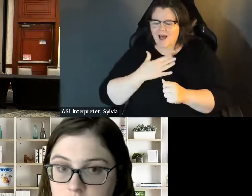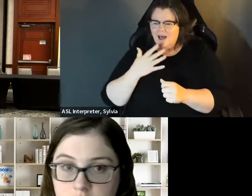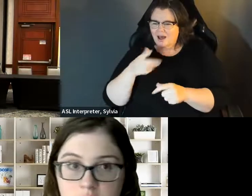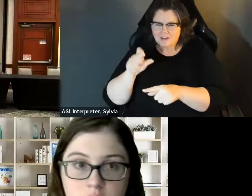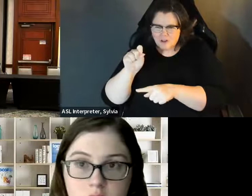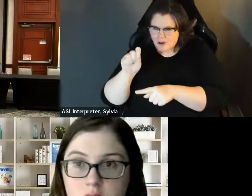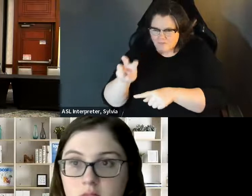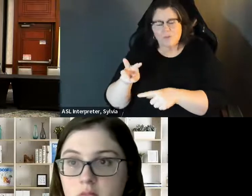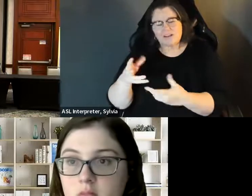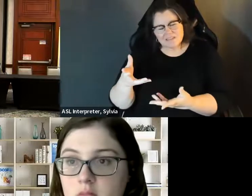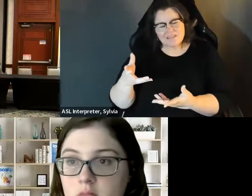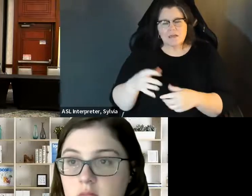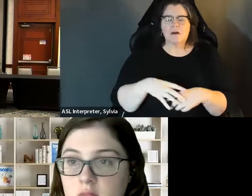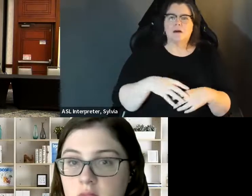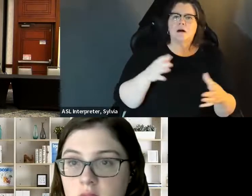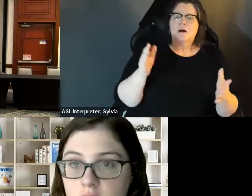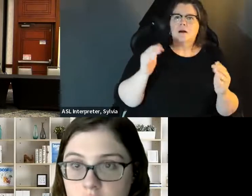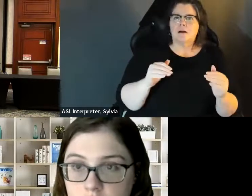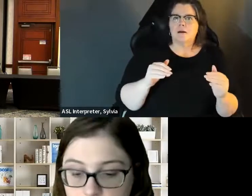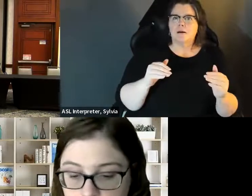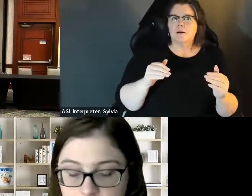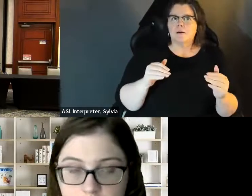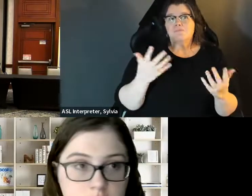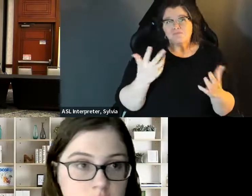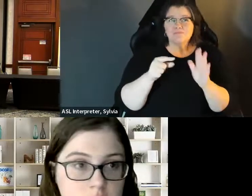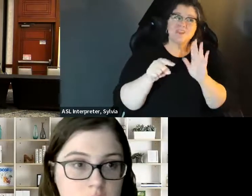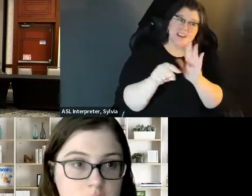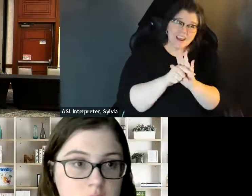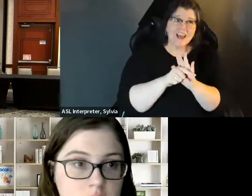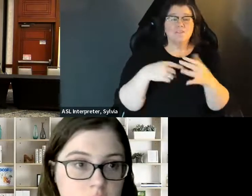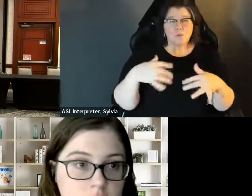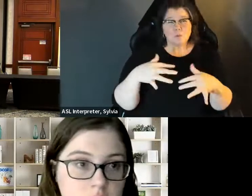software as was mentioned, it' s good to have volunteers to help out. Regarding negative aspects, it